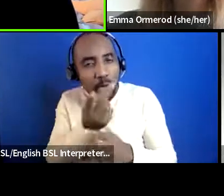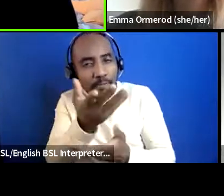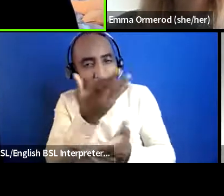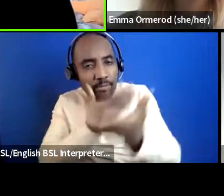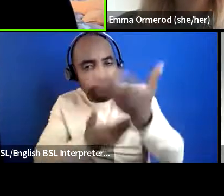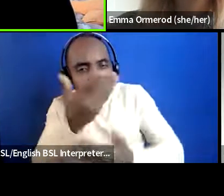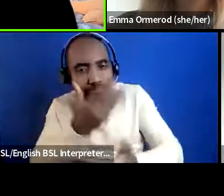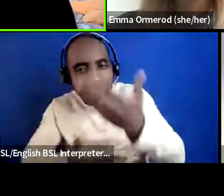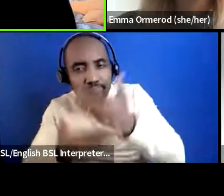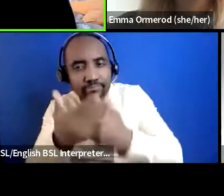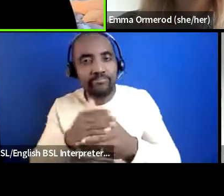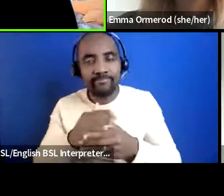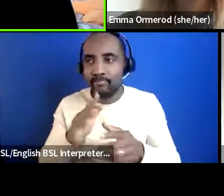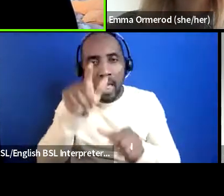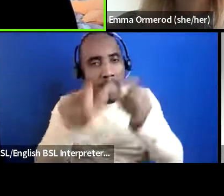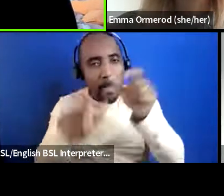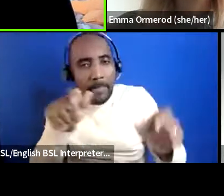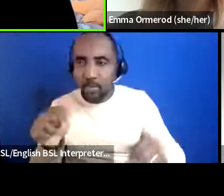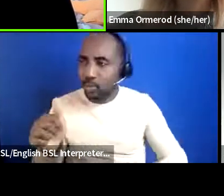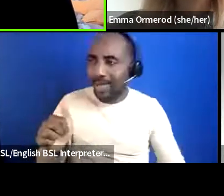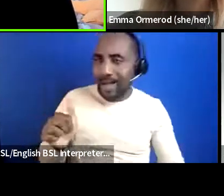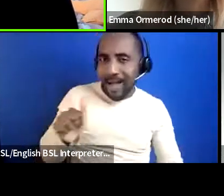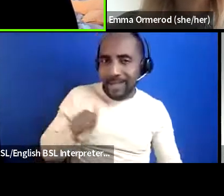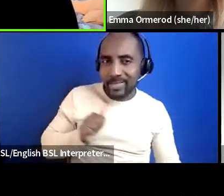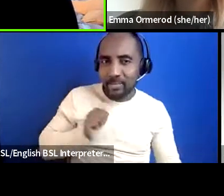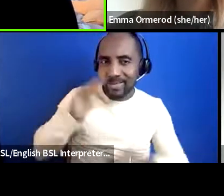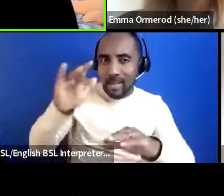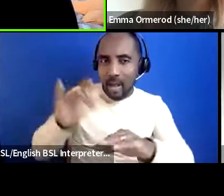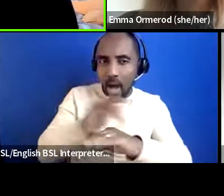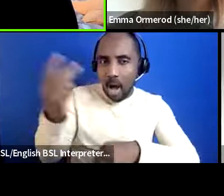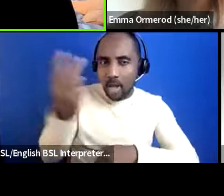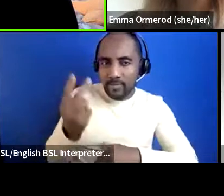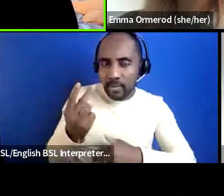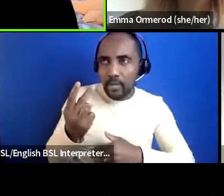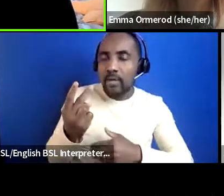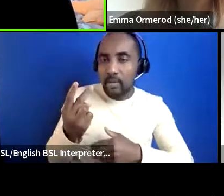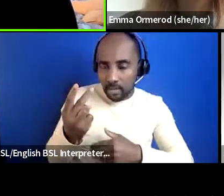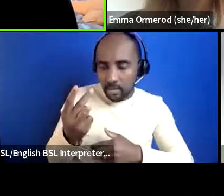the assumptions are different in arts funding and in mental health funding and how you found that